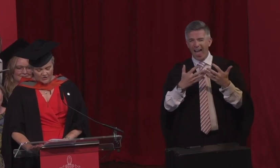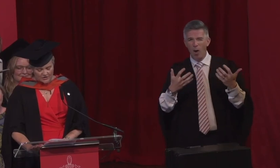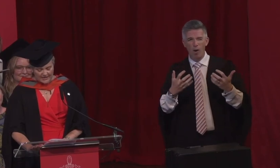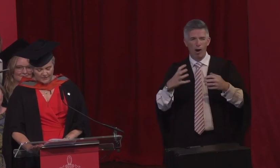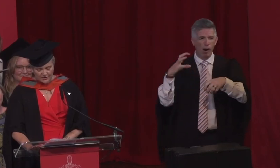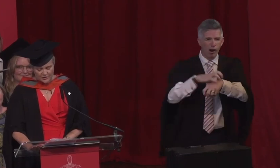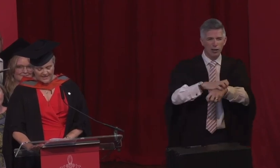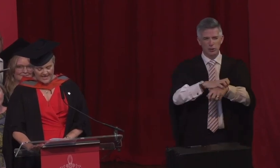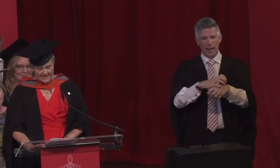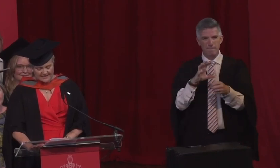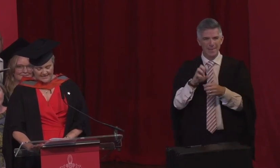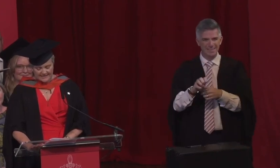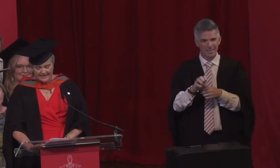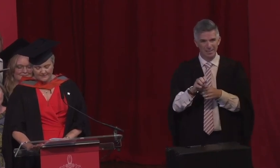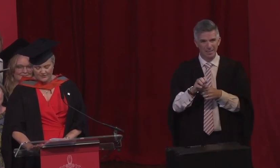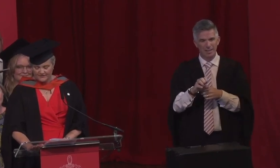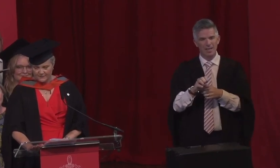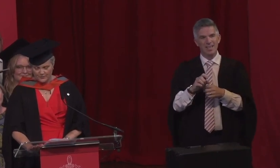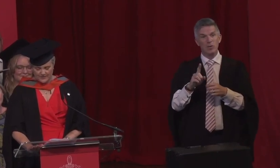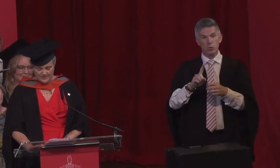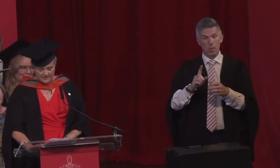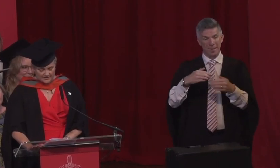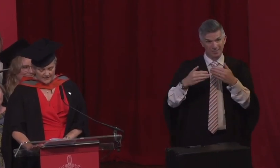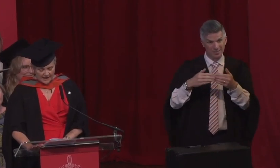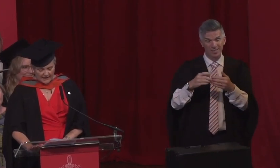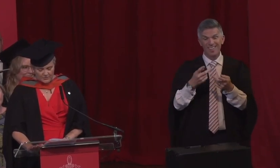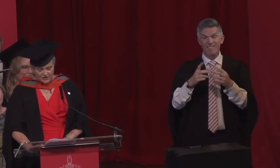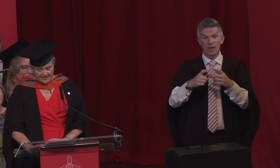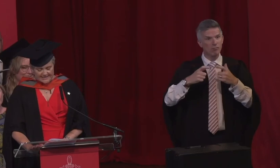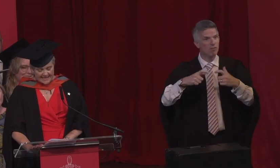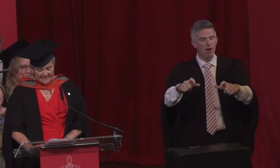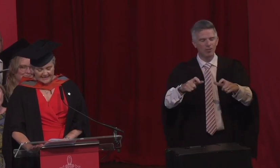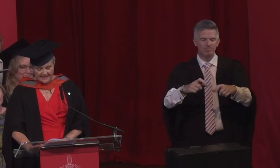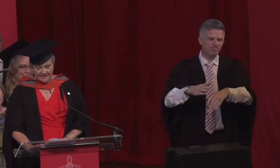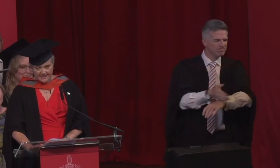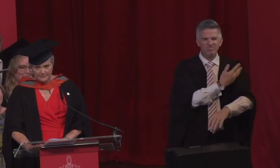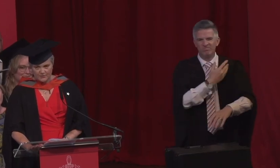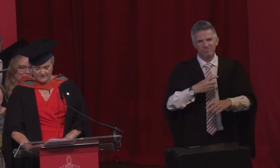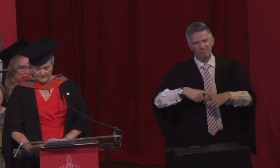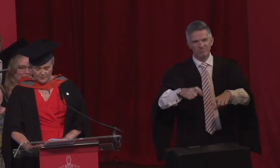how hard you get hit and keep moving forward, how much you can take and keep moving forward,